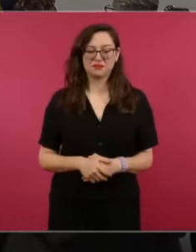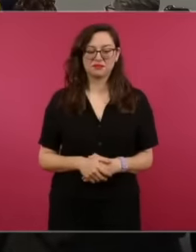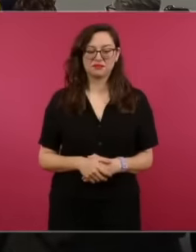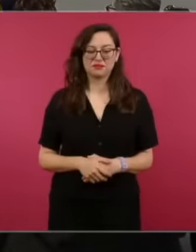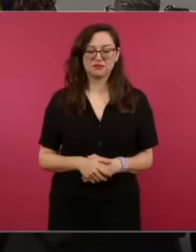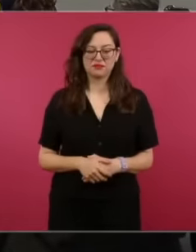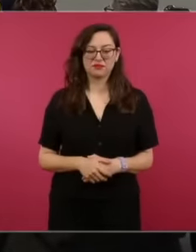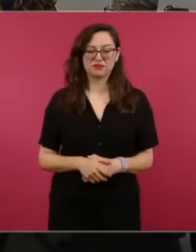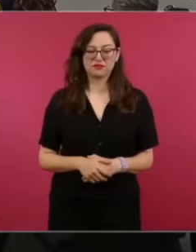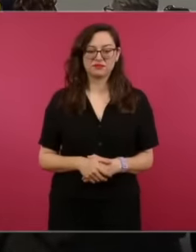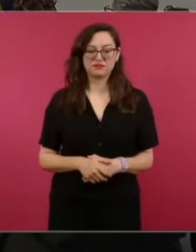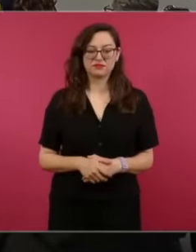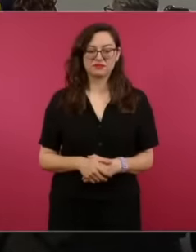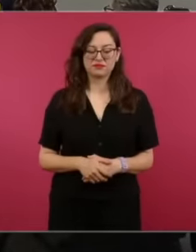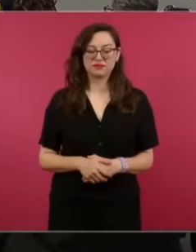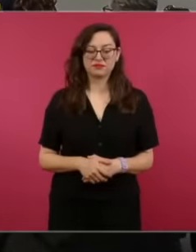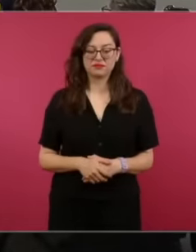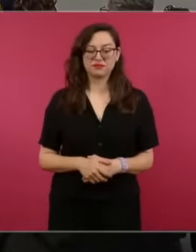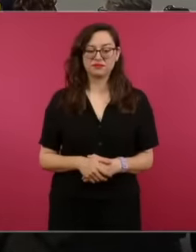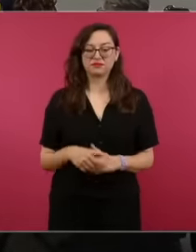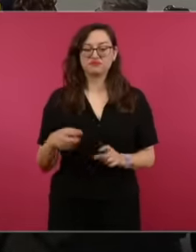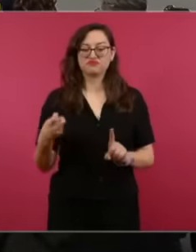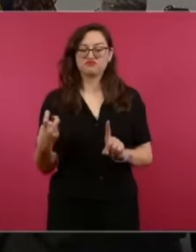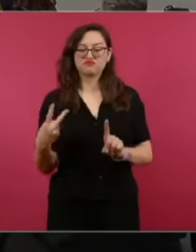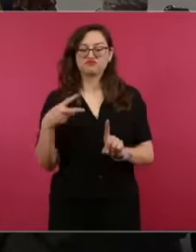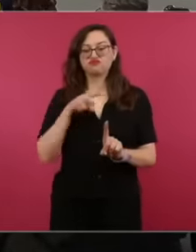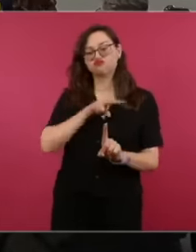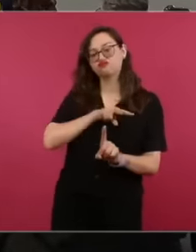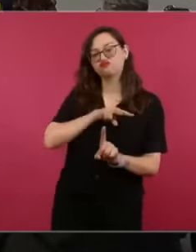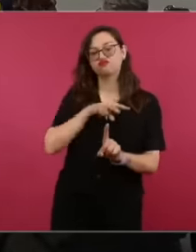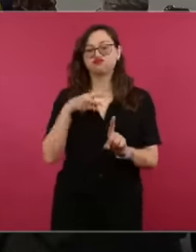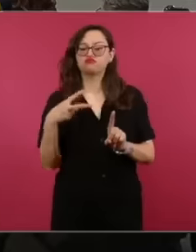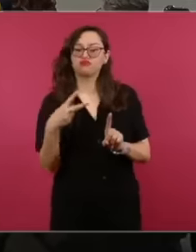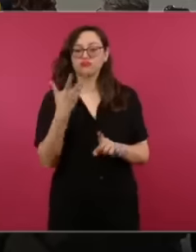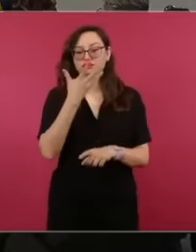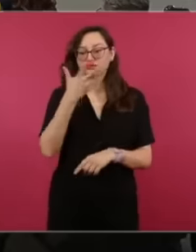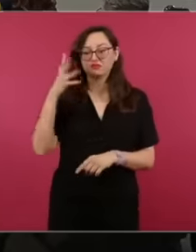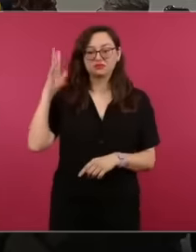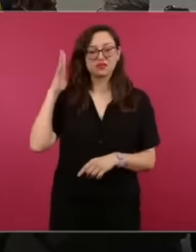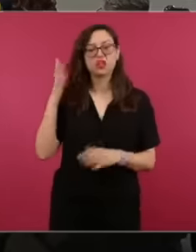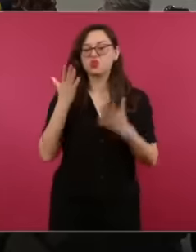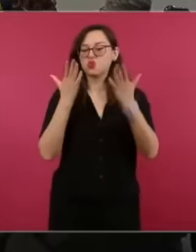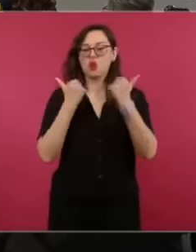to see things no And there is a lack of objectivity professionalism